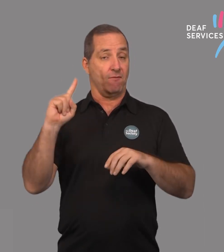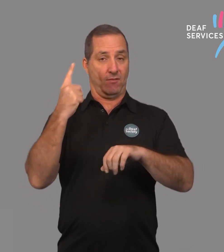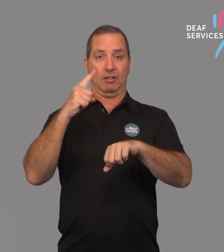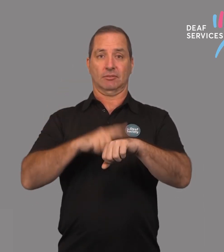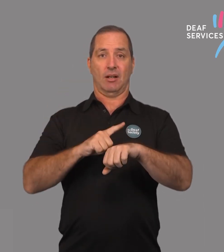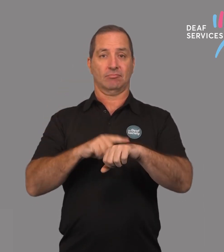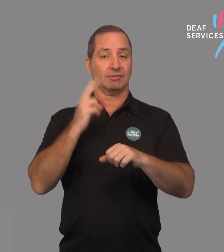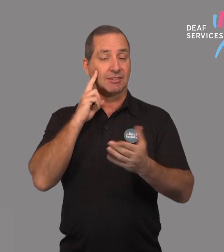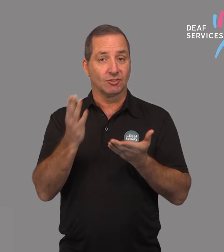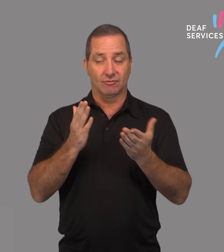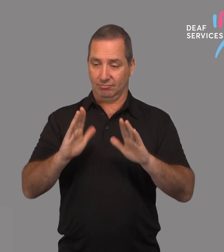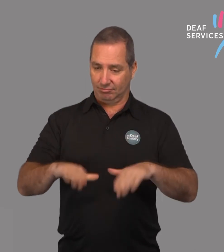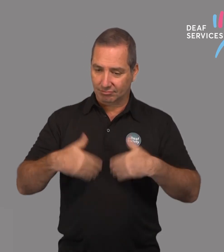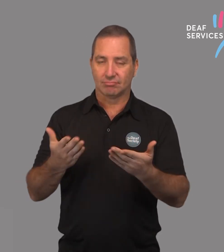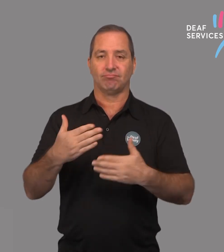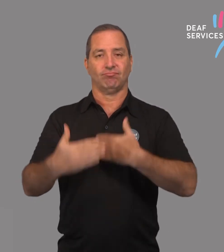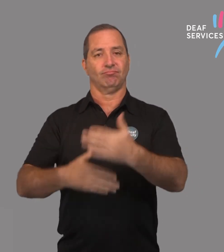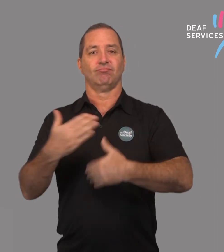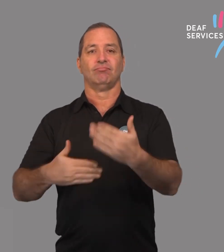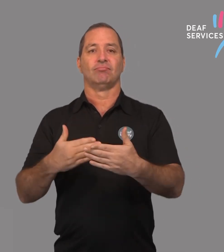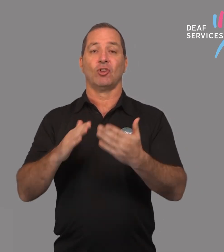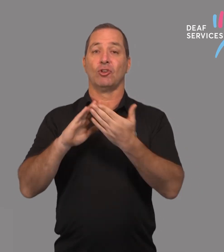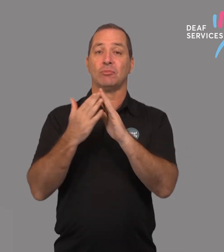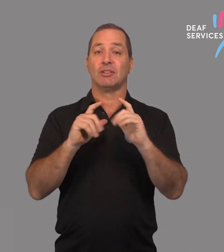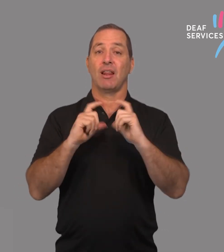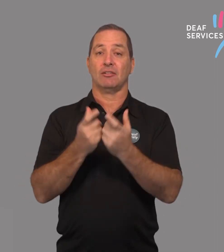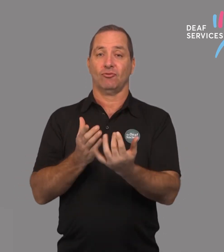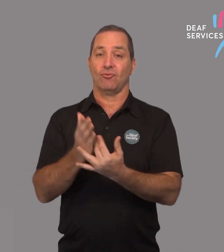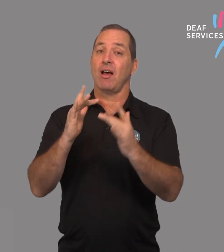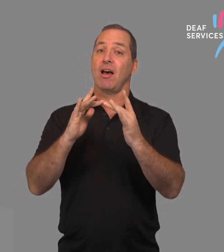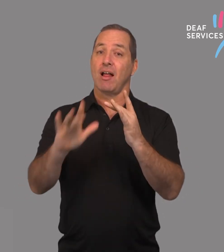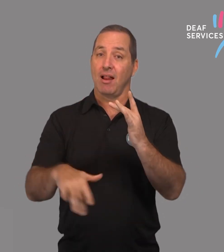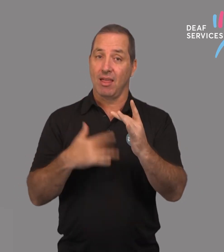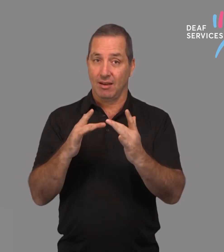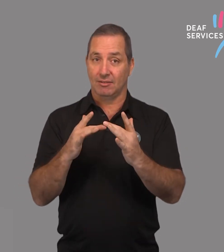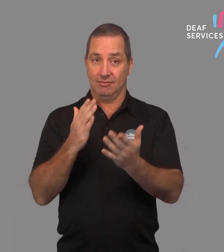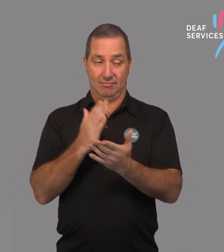We will now be running our Community Classes online for the first time.